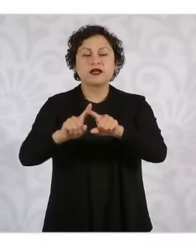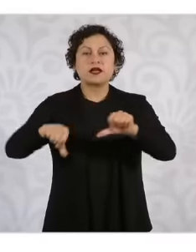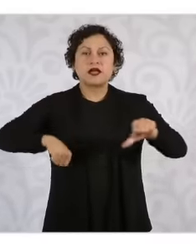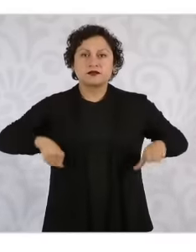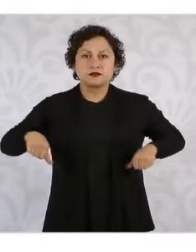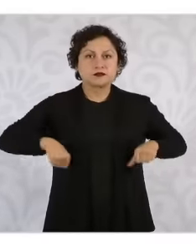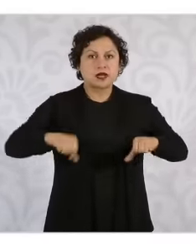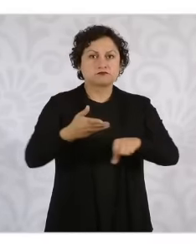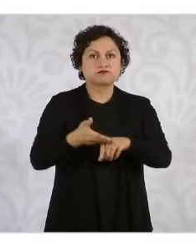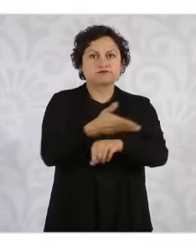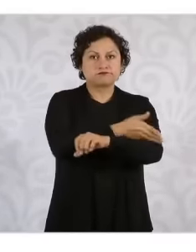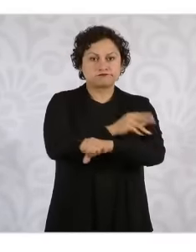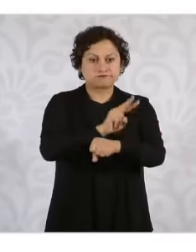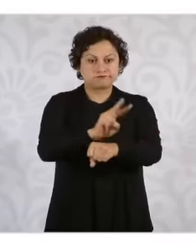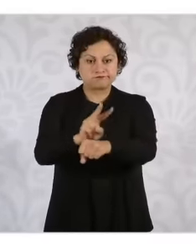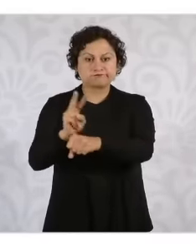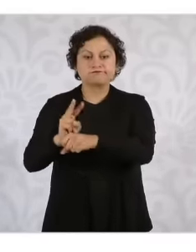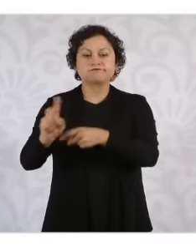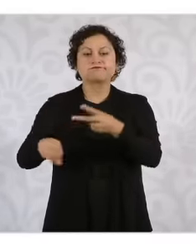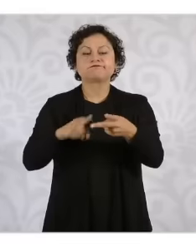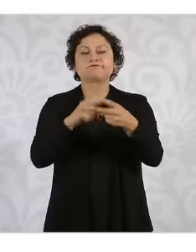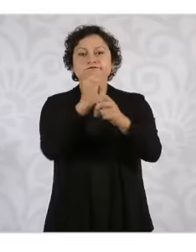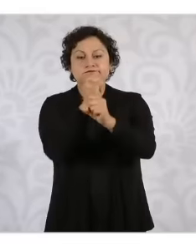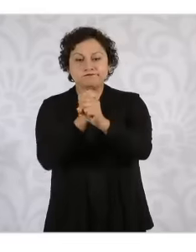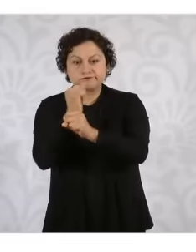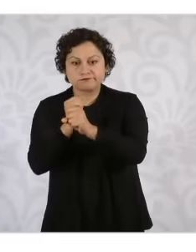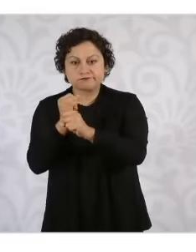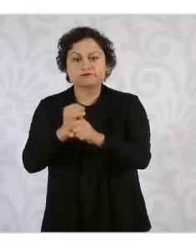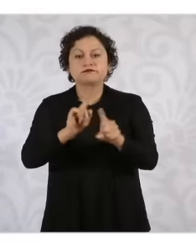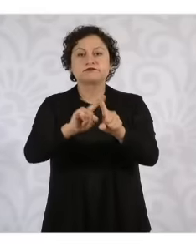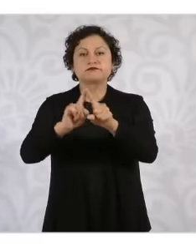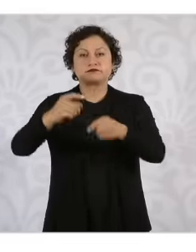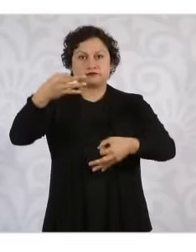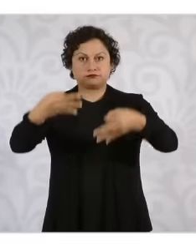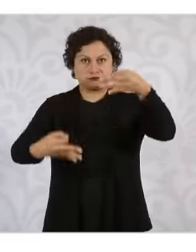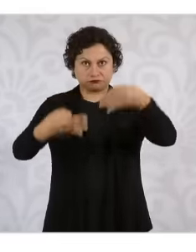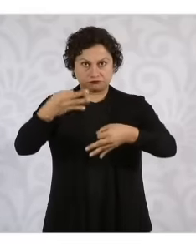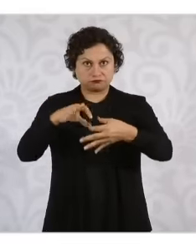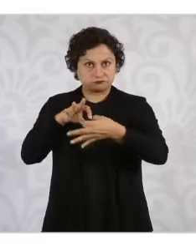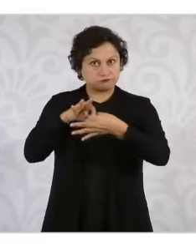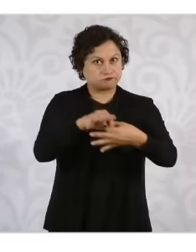for the judicialization of objectives linking to the process and control mechanisms of